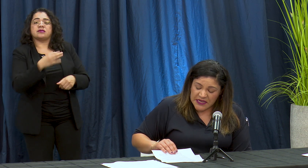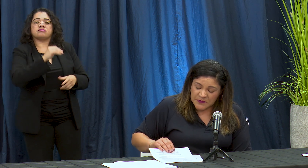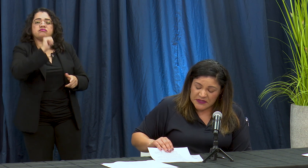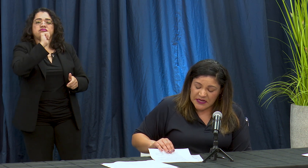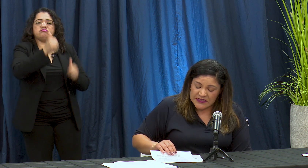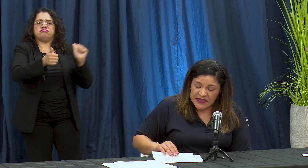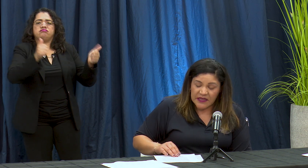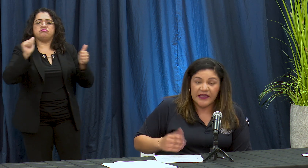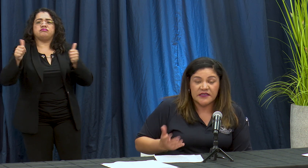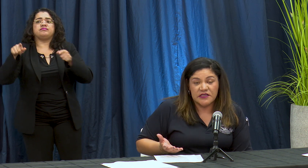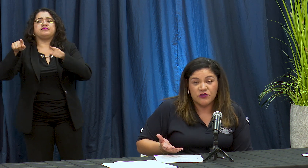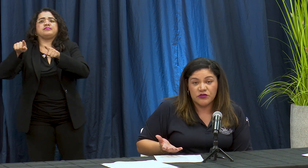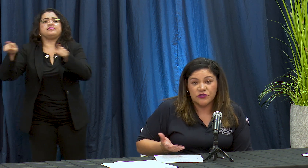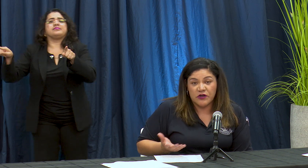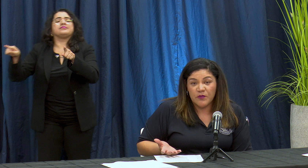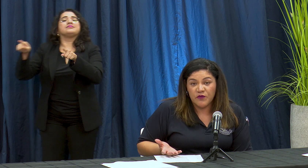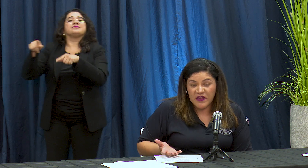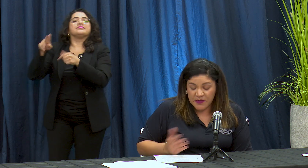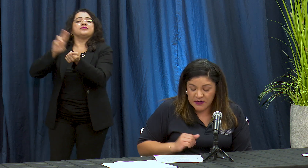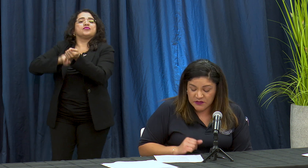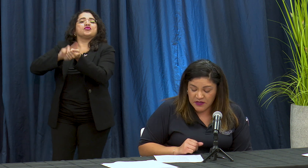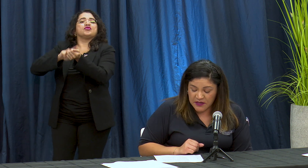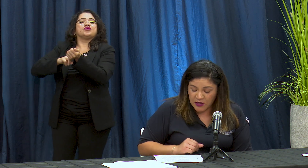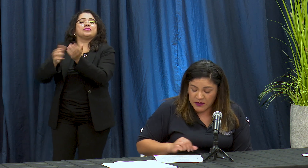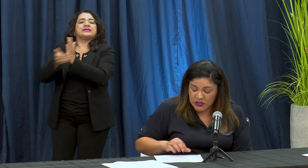especially Tzadik a ha sido nostro gran problema na cidade de no an Beach